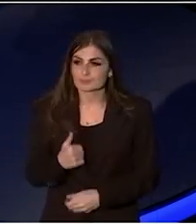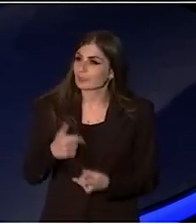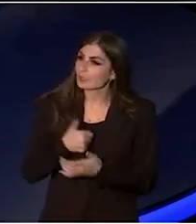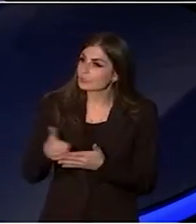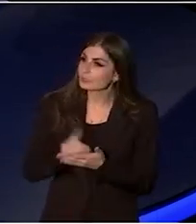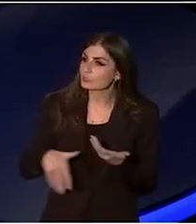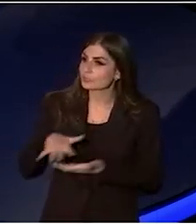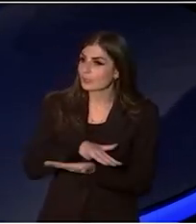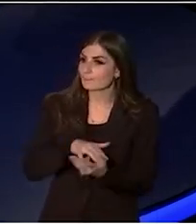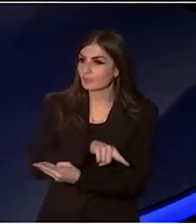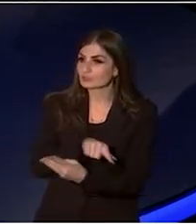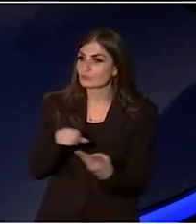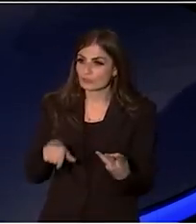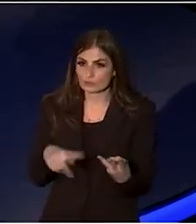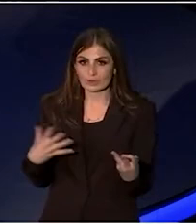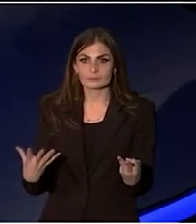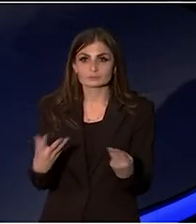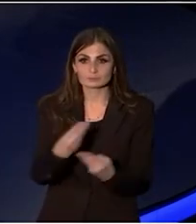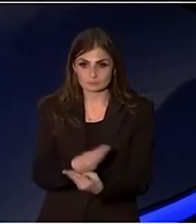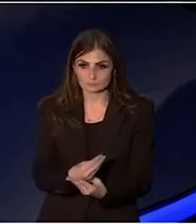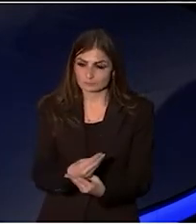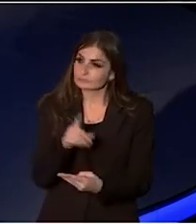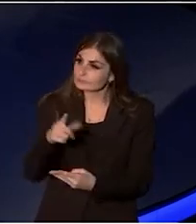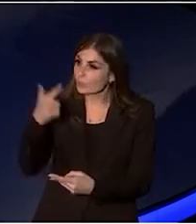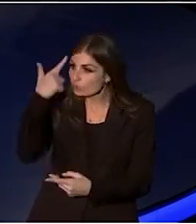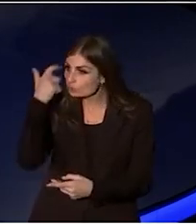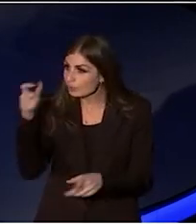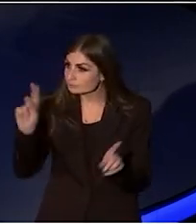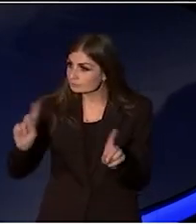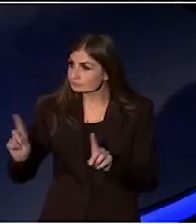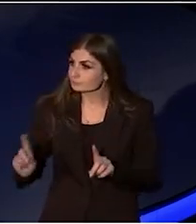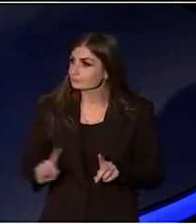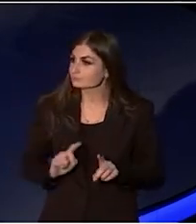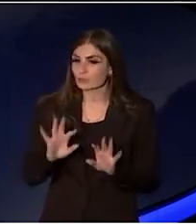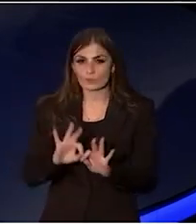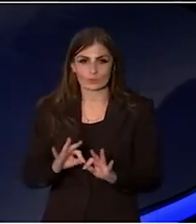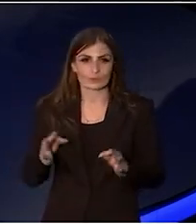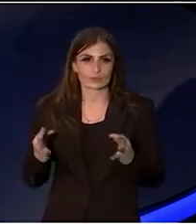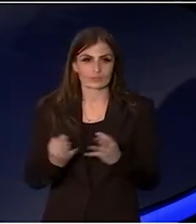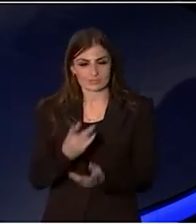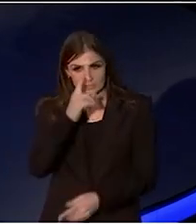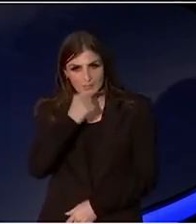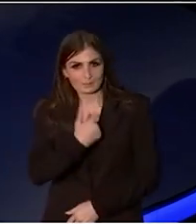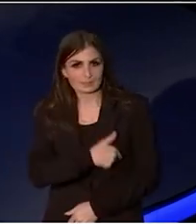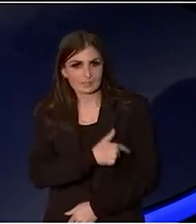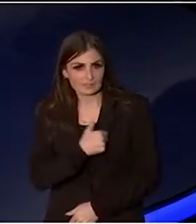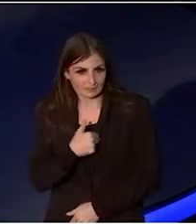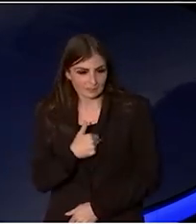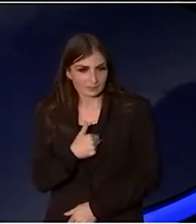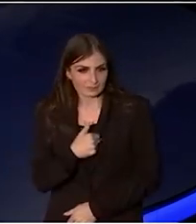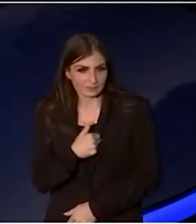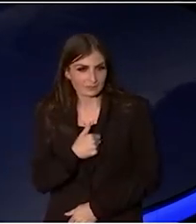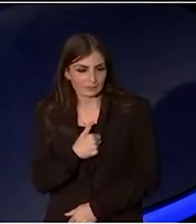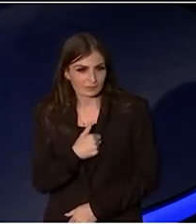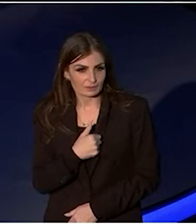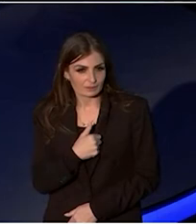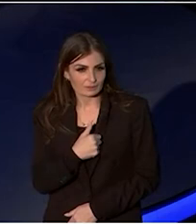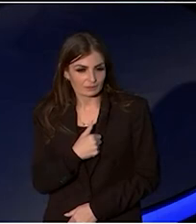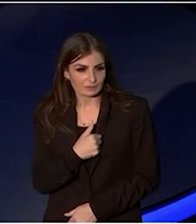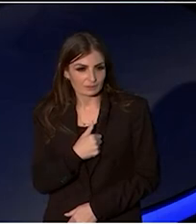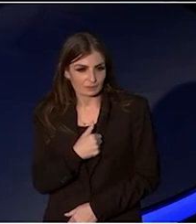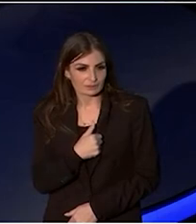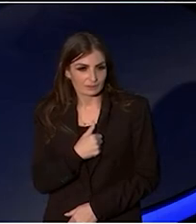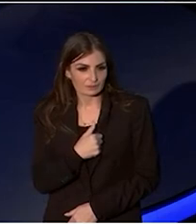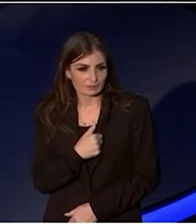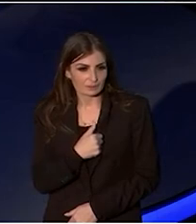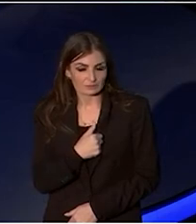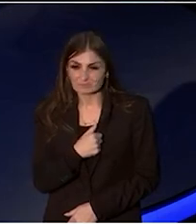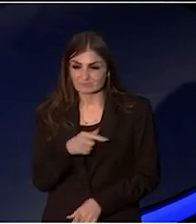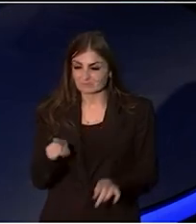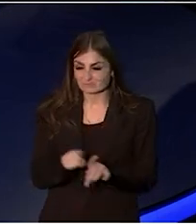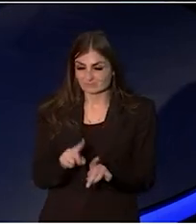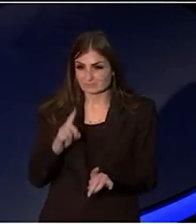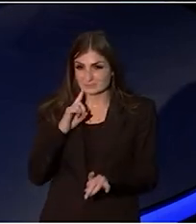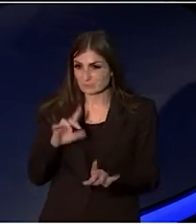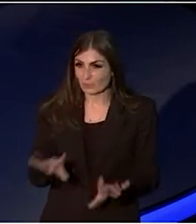This creates a body that can be dedicated simply to Australian stories,